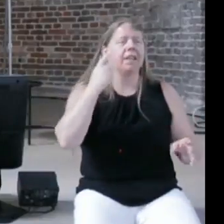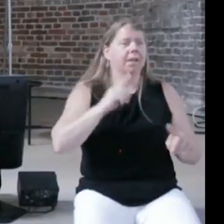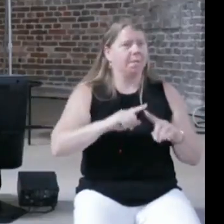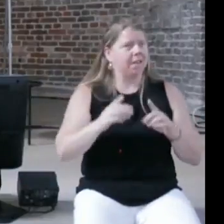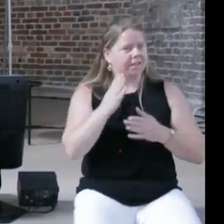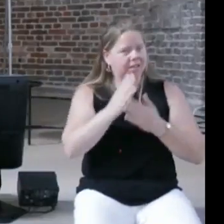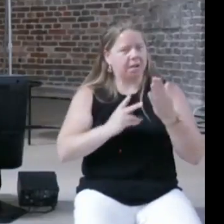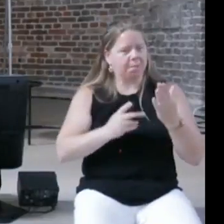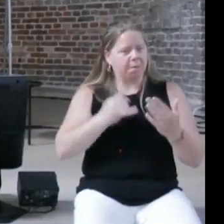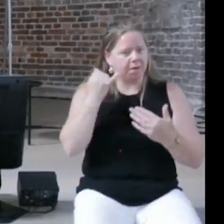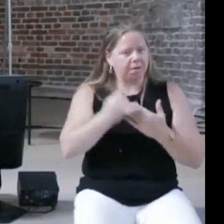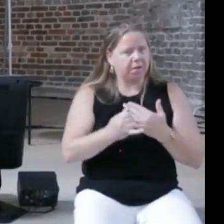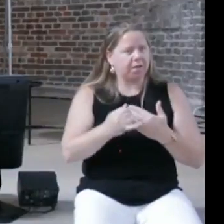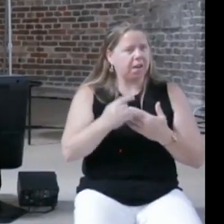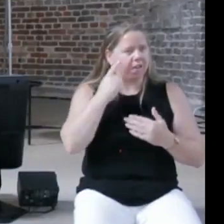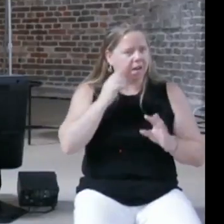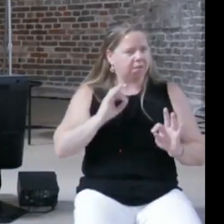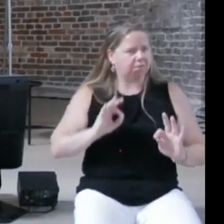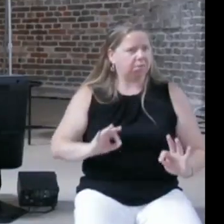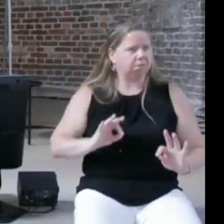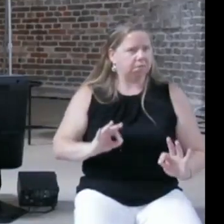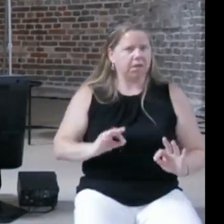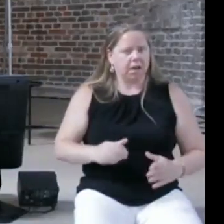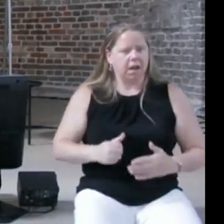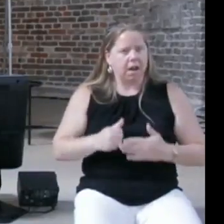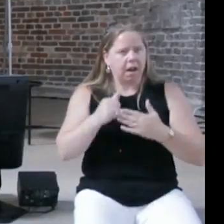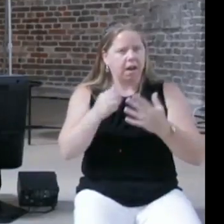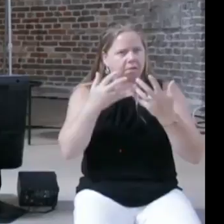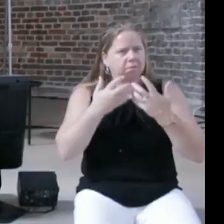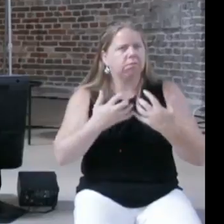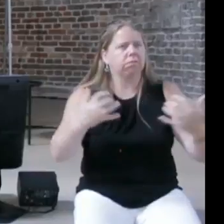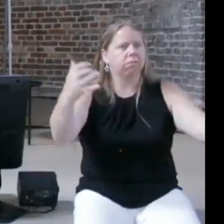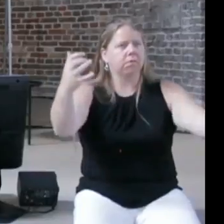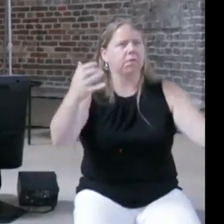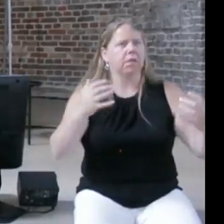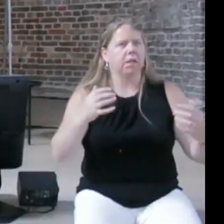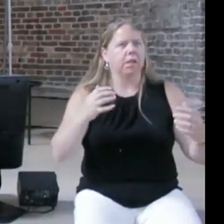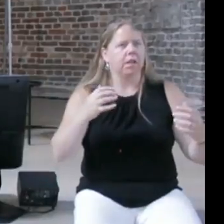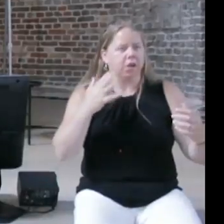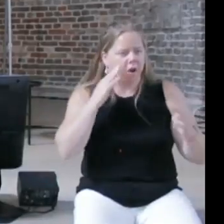pushing in that direction, like how do we make them tinker-able, you're not gonna get